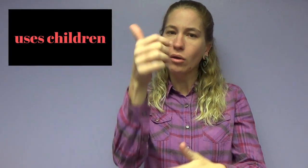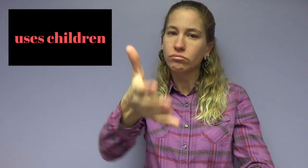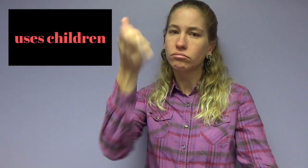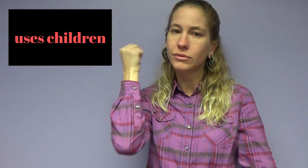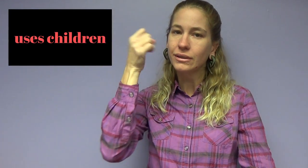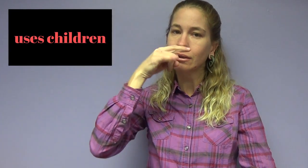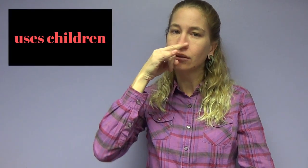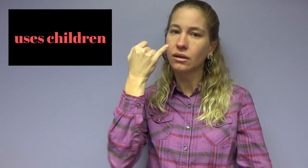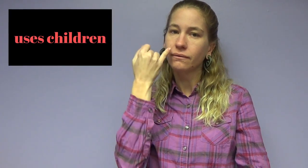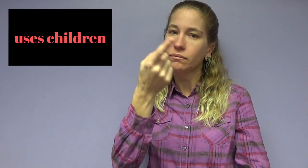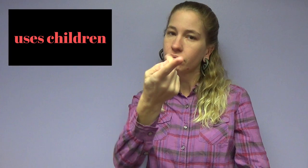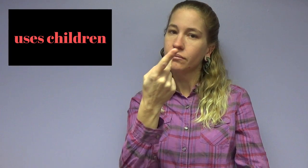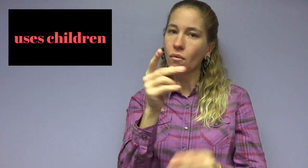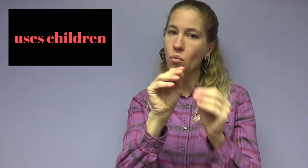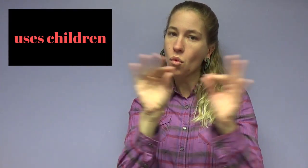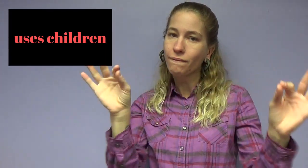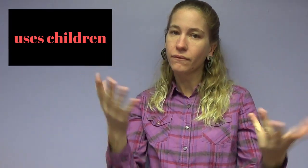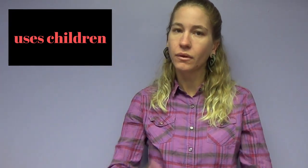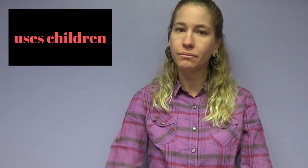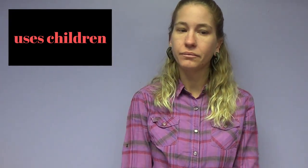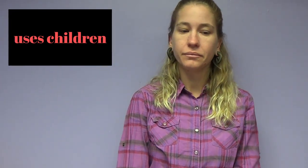Your partner threatens to take the children if you end the relationship.